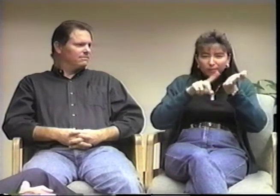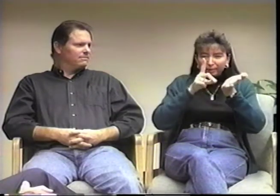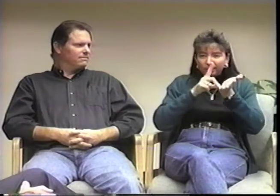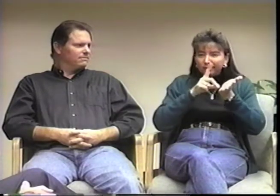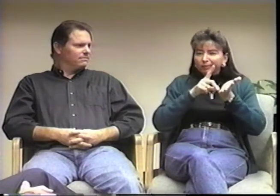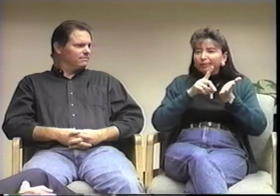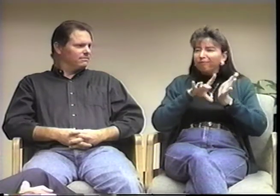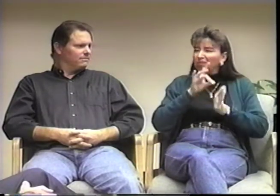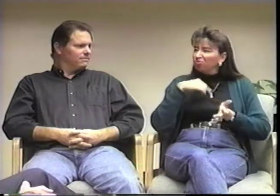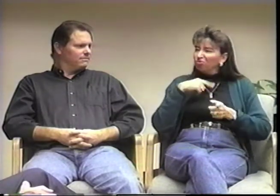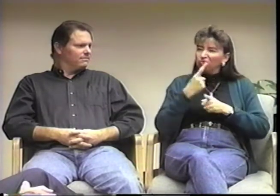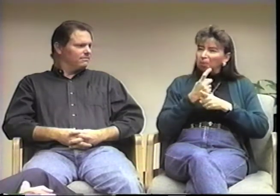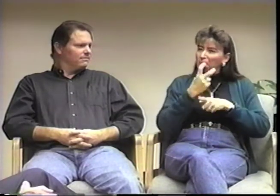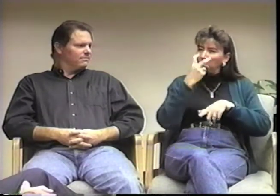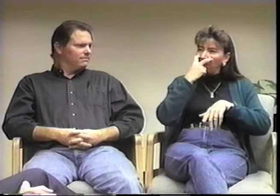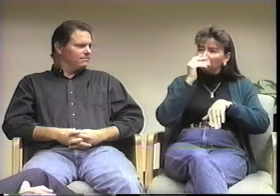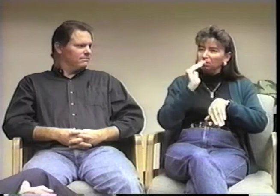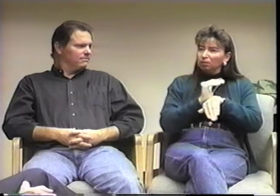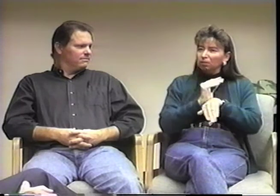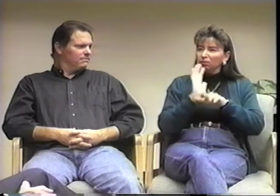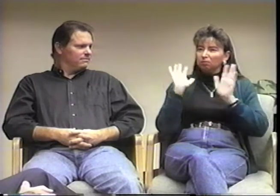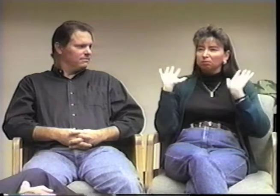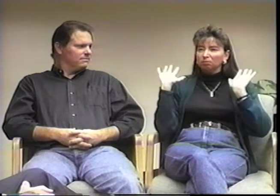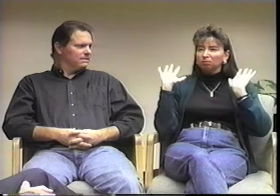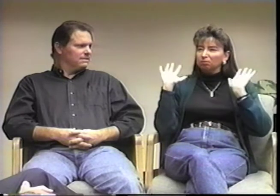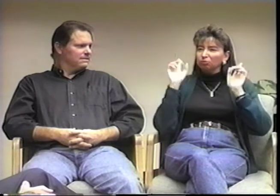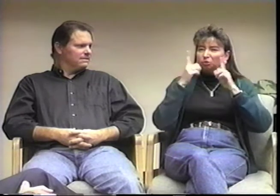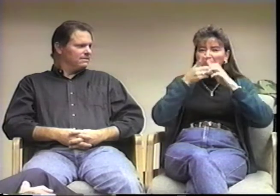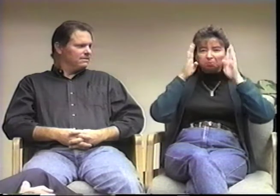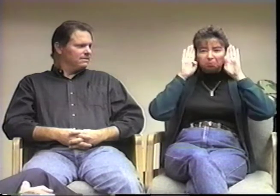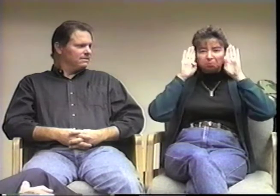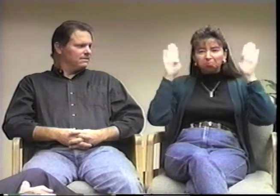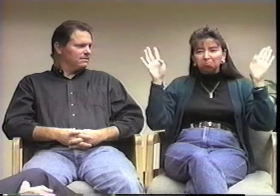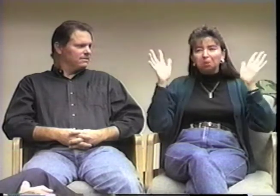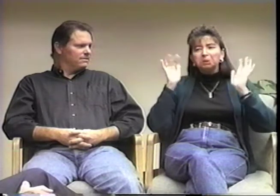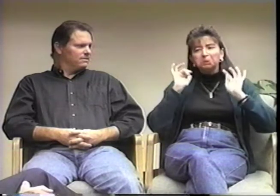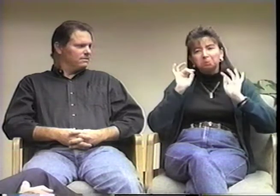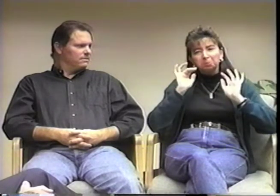and she decided to take me to the eye doctor. The doctor said that I had night blindness